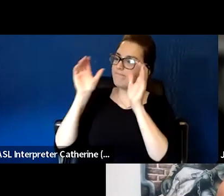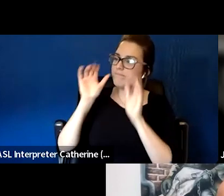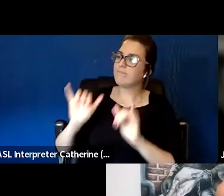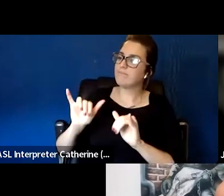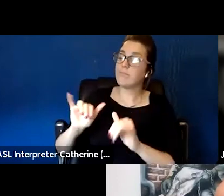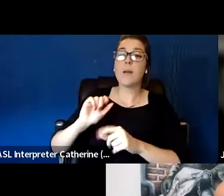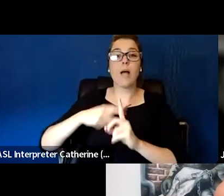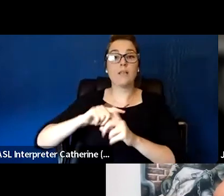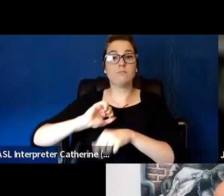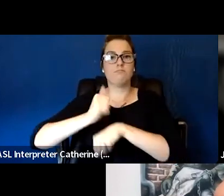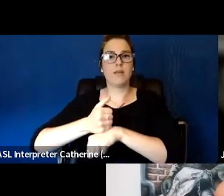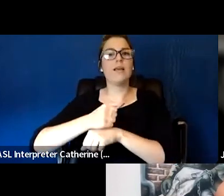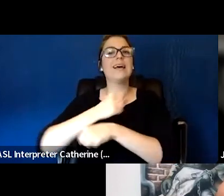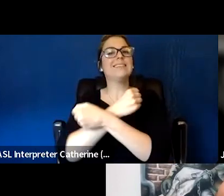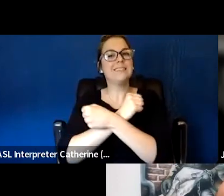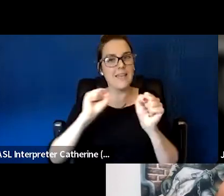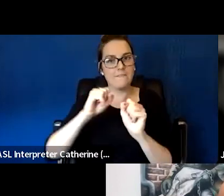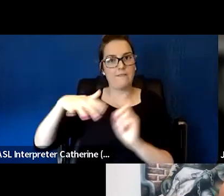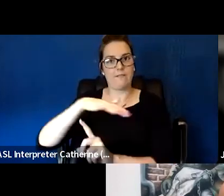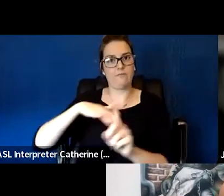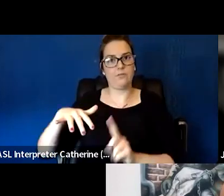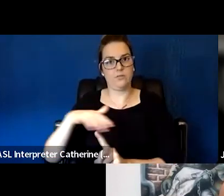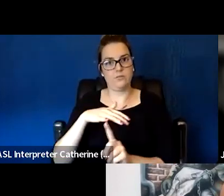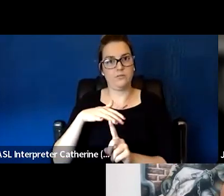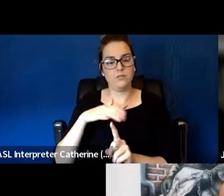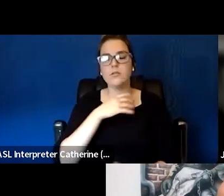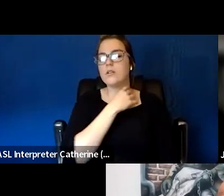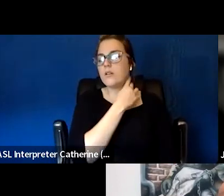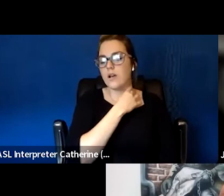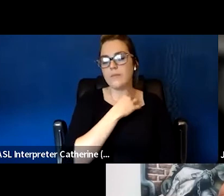'Cause always suggest that outreach workers go out in pairs